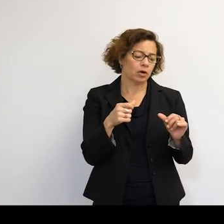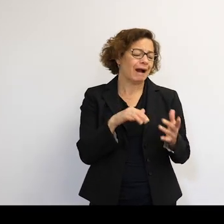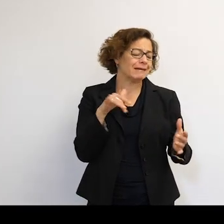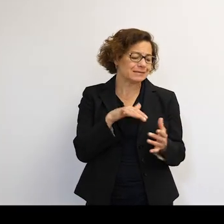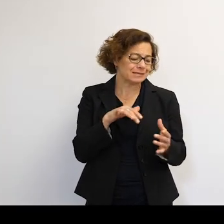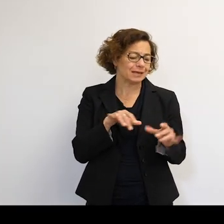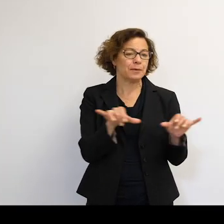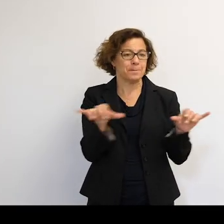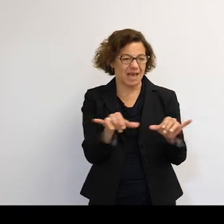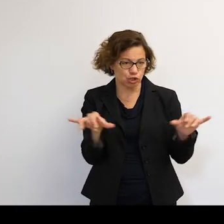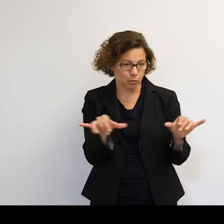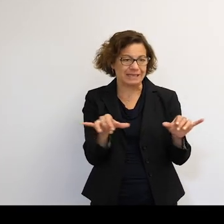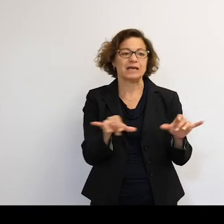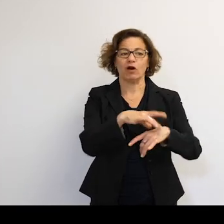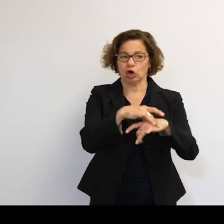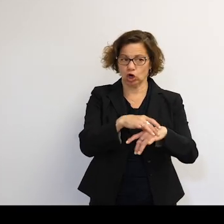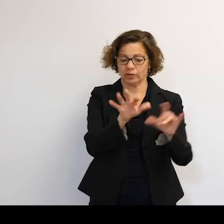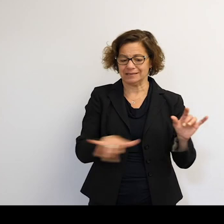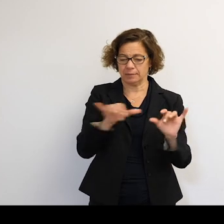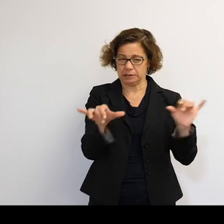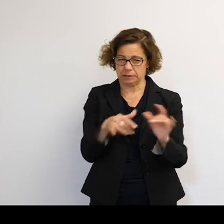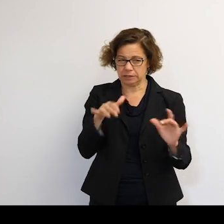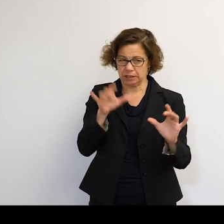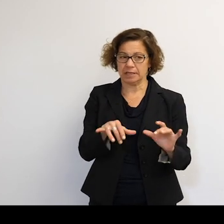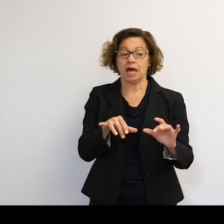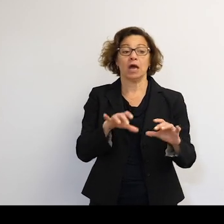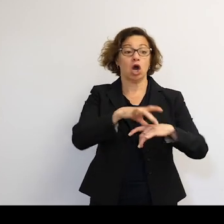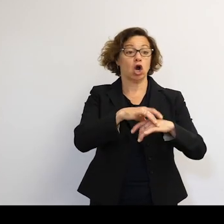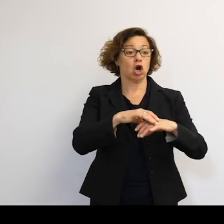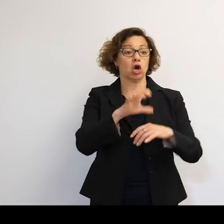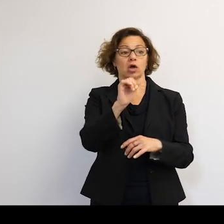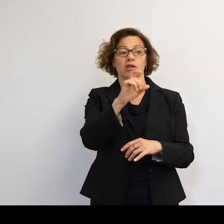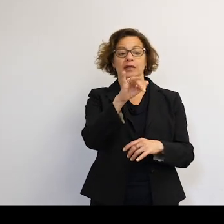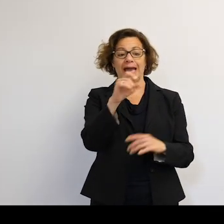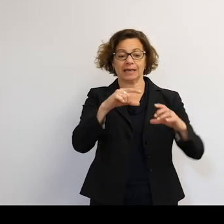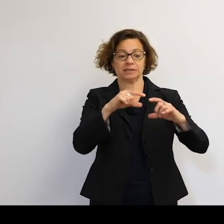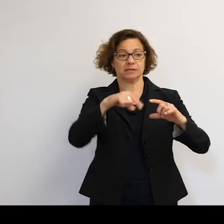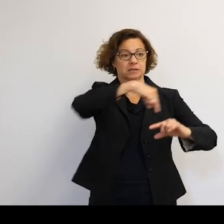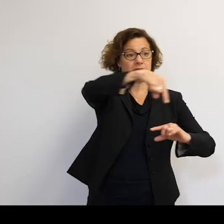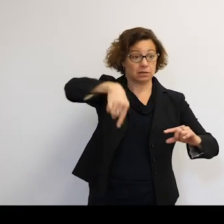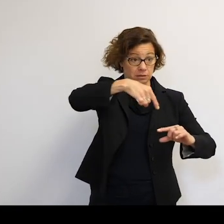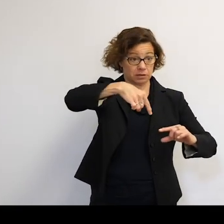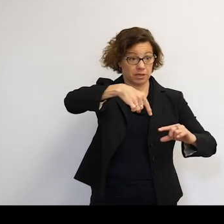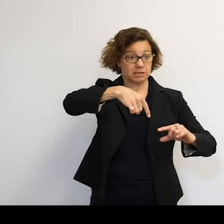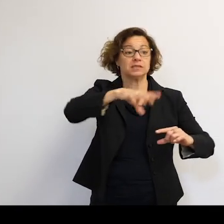of the Earth from space. And the Earth spins on its axis, but absolutely wobbles. And that wobble changes over time.